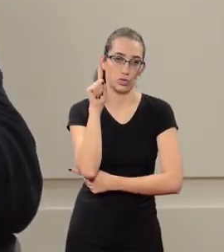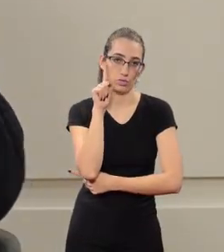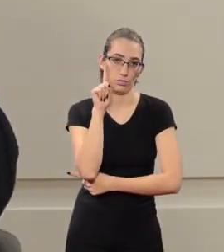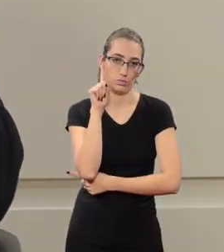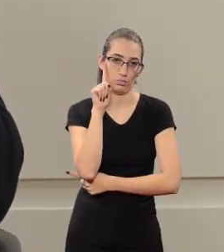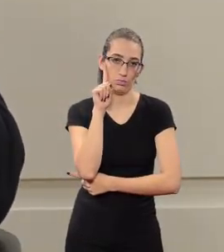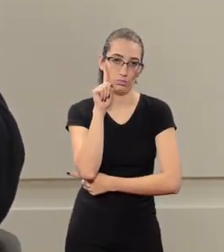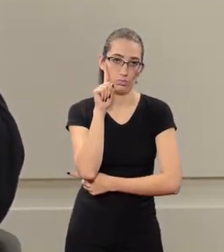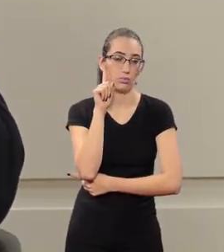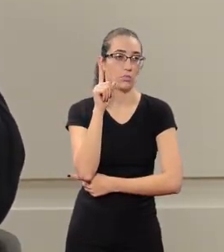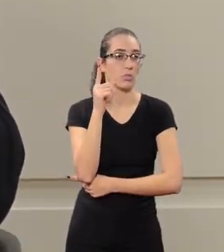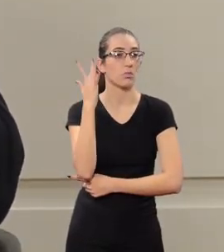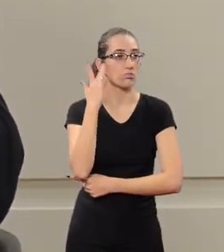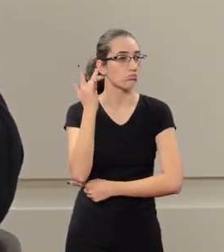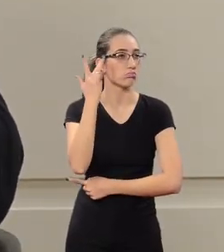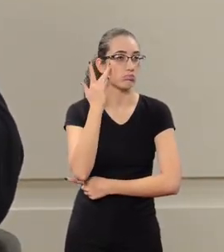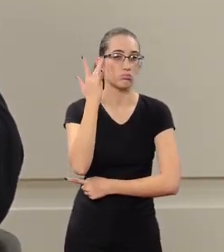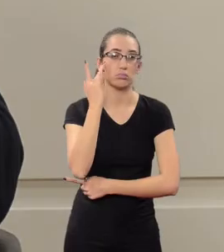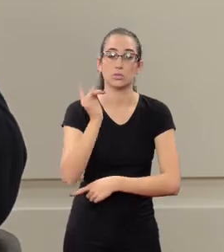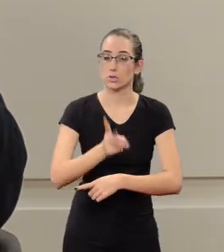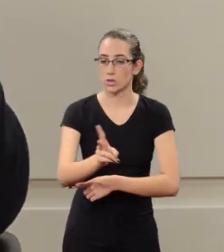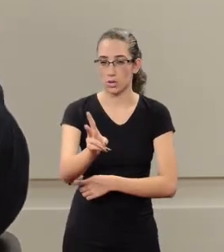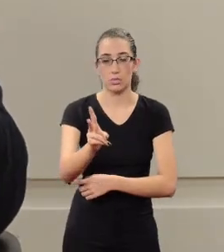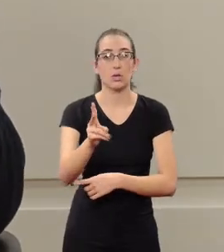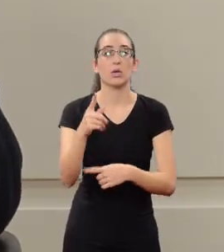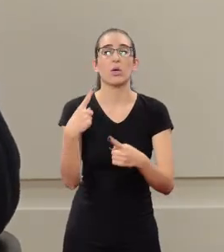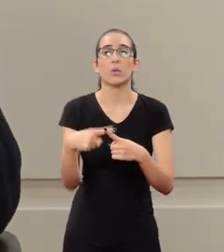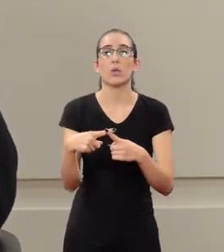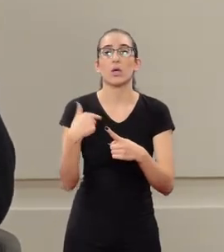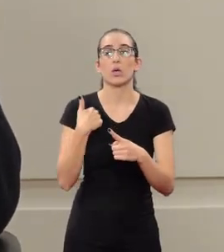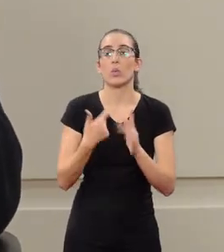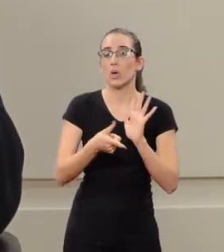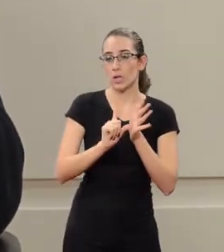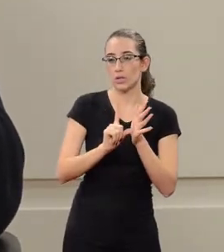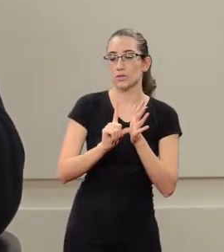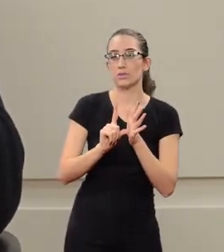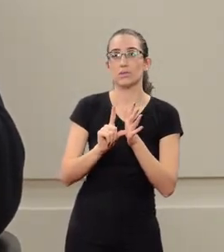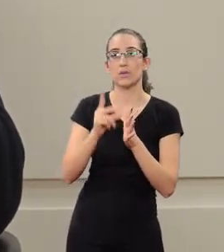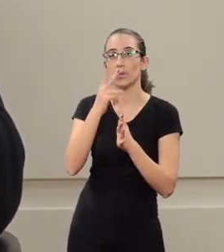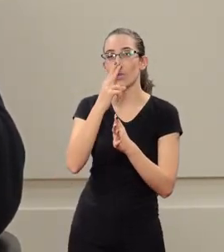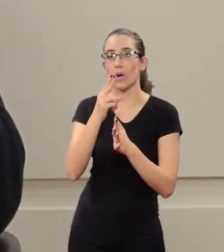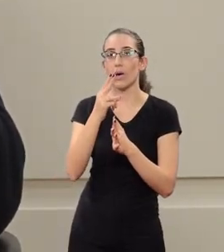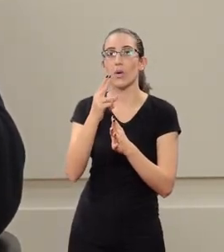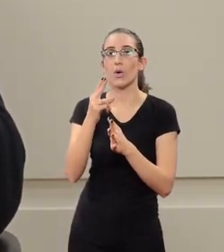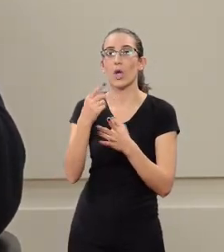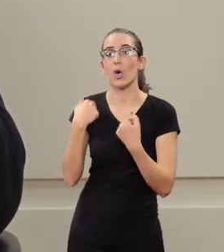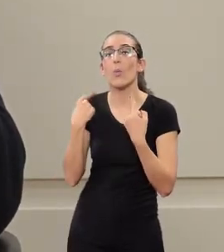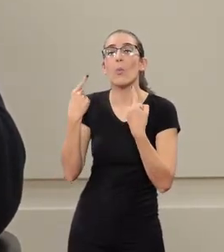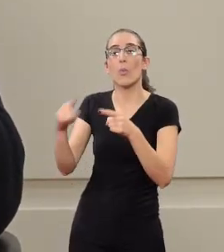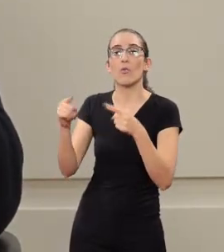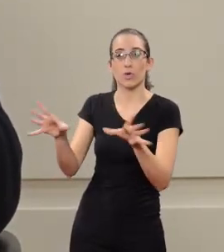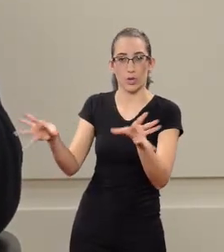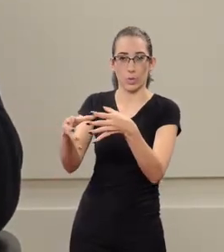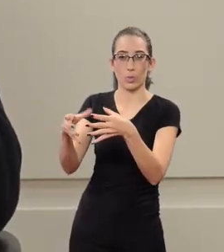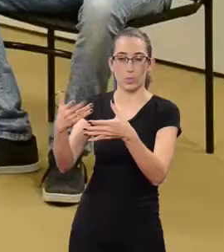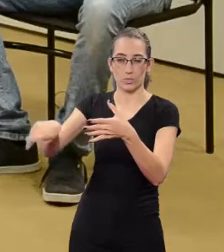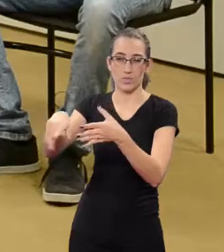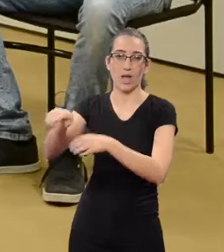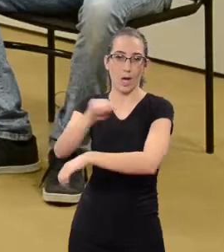I talked to them, I asked them